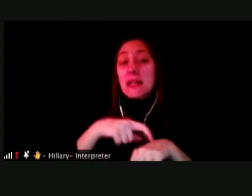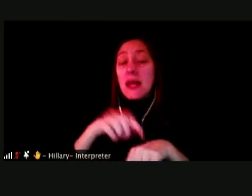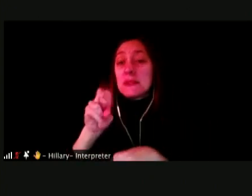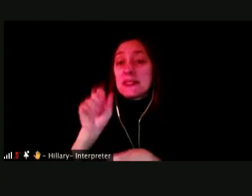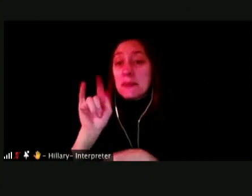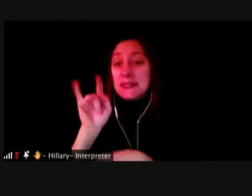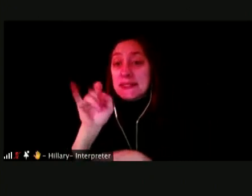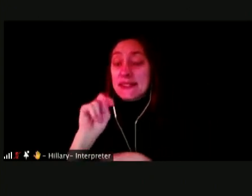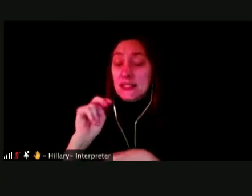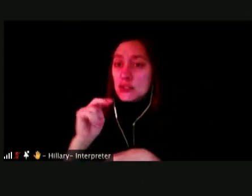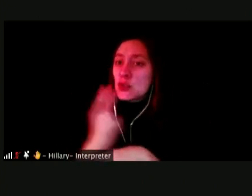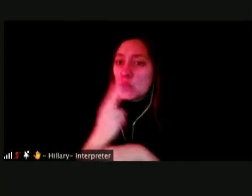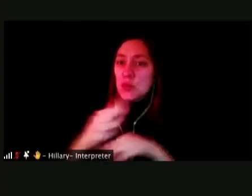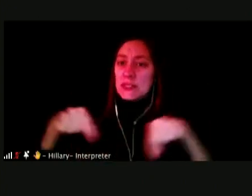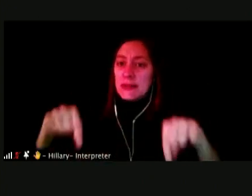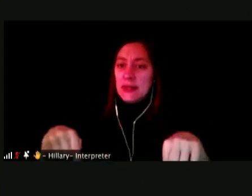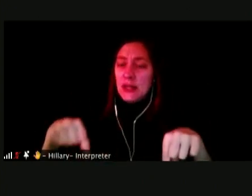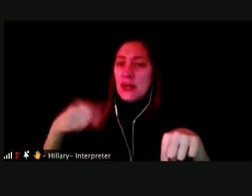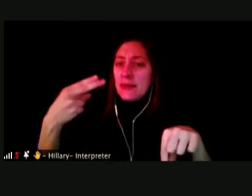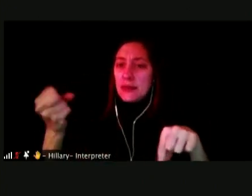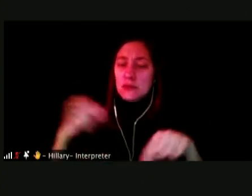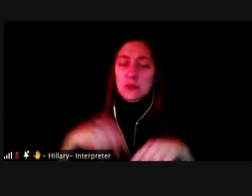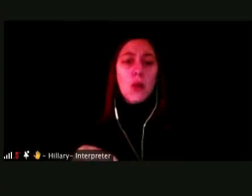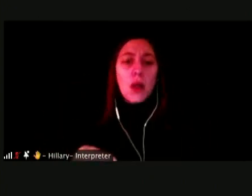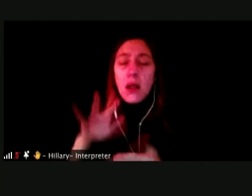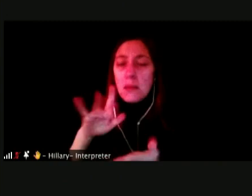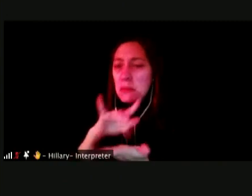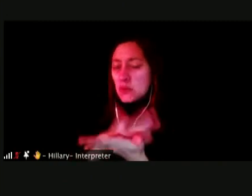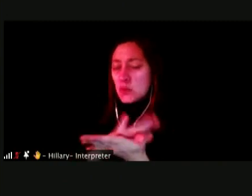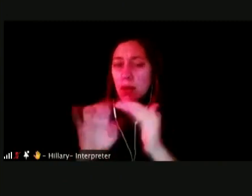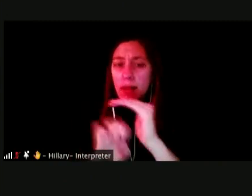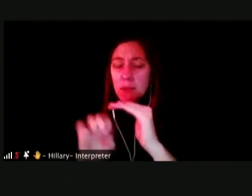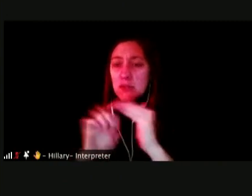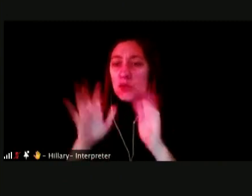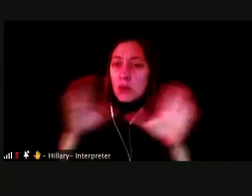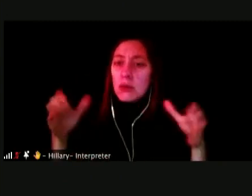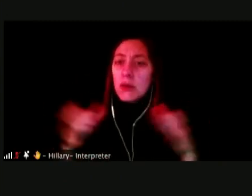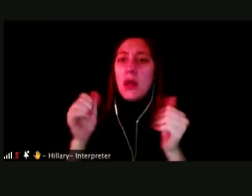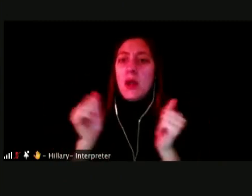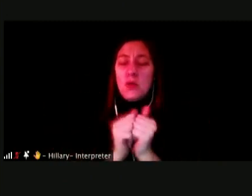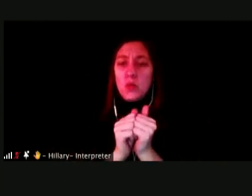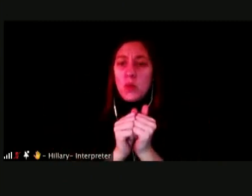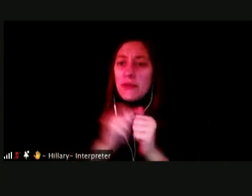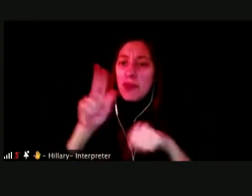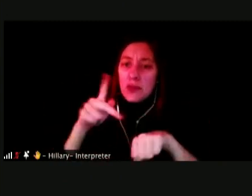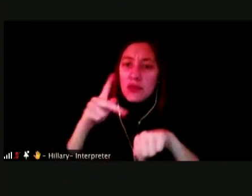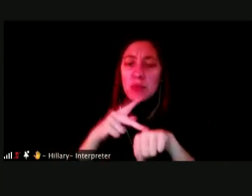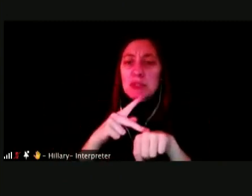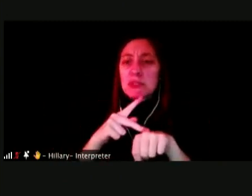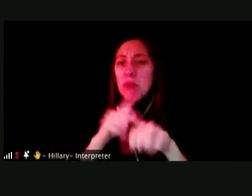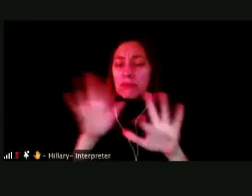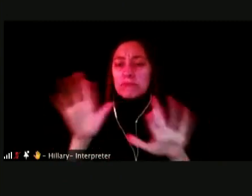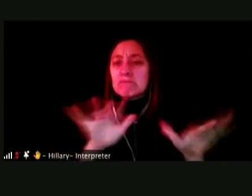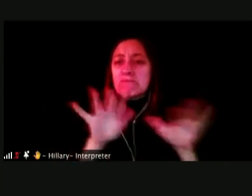FIRST, IT COLLABORATES WITH FAMILIES AND SCHOOL ADMINISTRATORS TO DETERMINE A STUDENT'S FIT FOR THE PROGRAM.